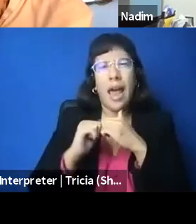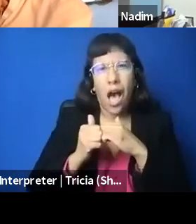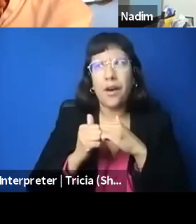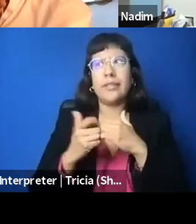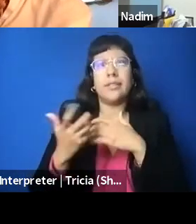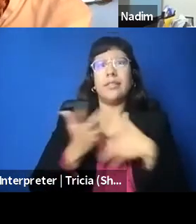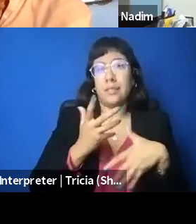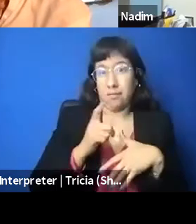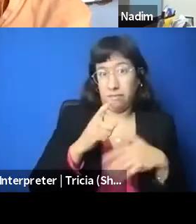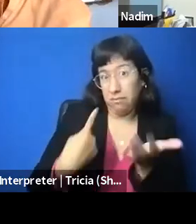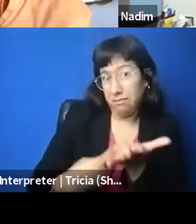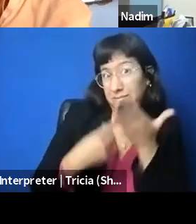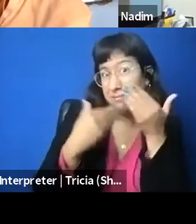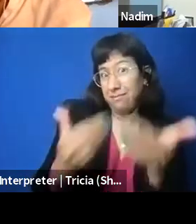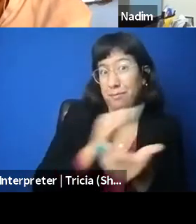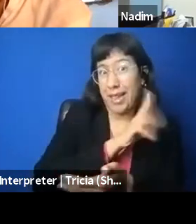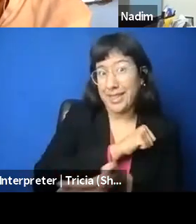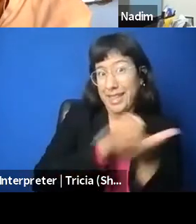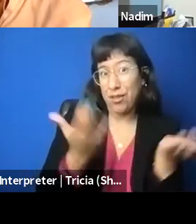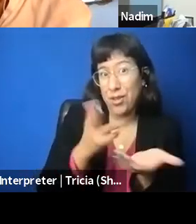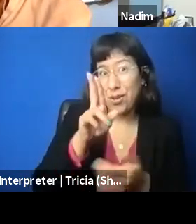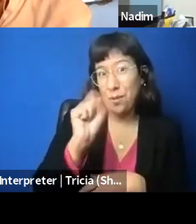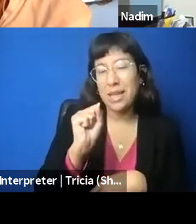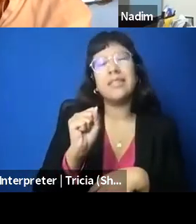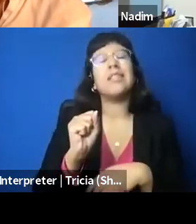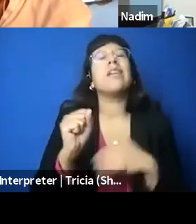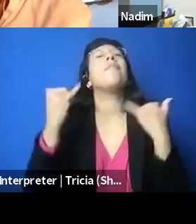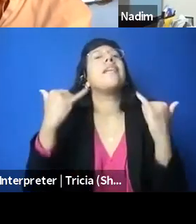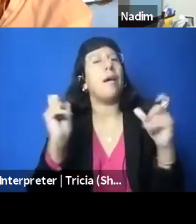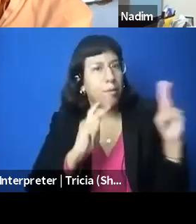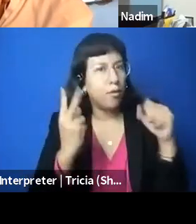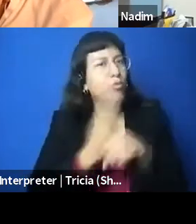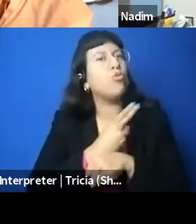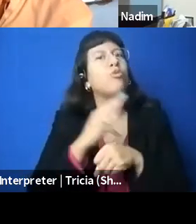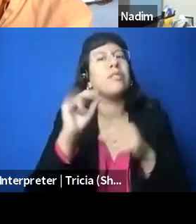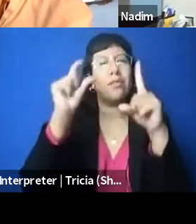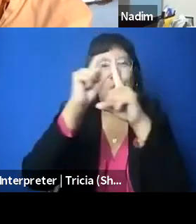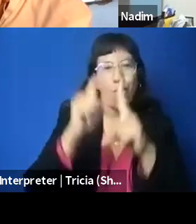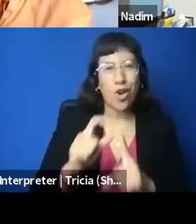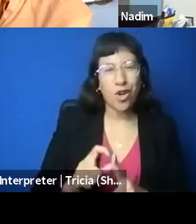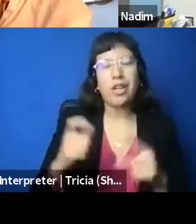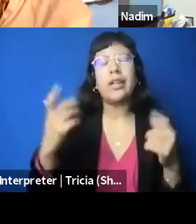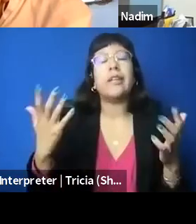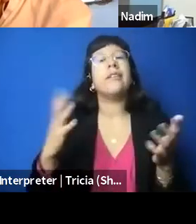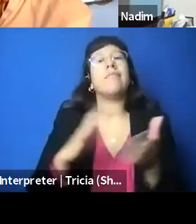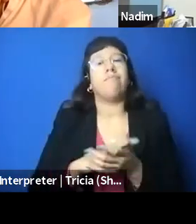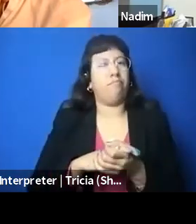but I feel like that's in the lexicon now more. Not, I mean, we need to, really need to get that message out more.